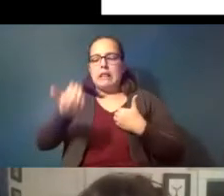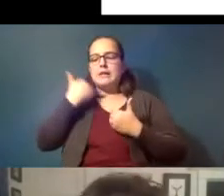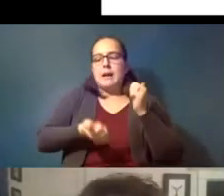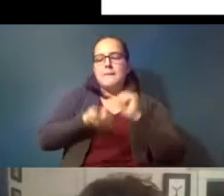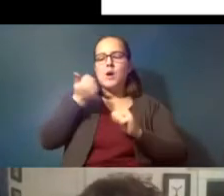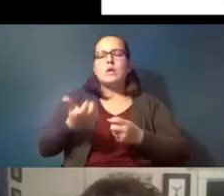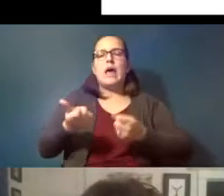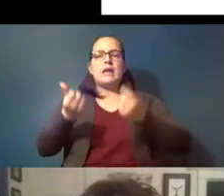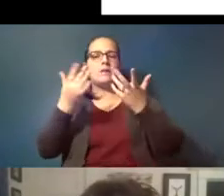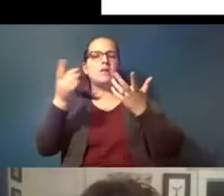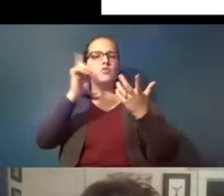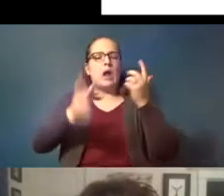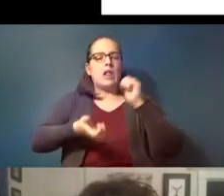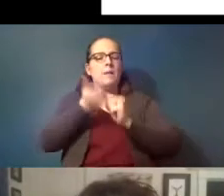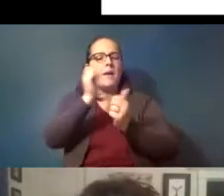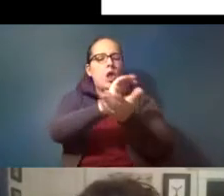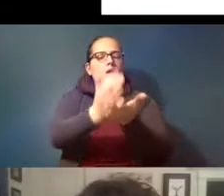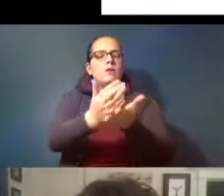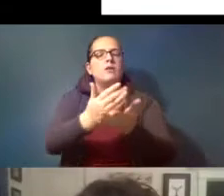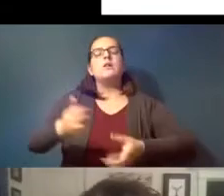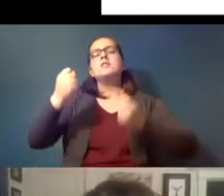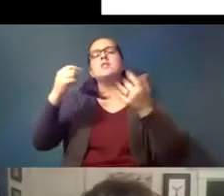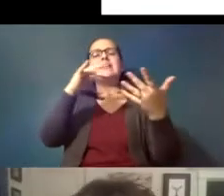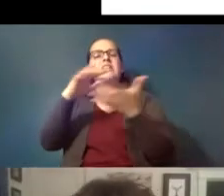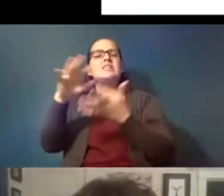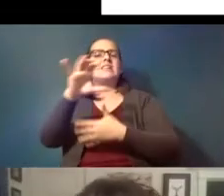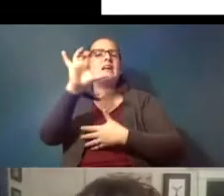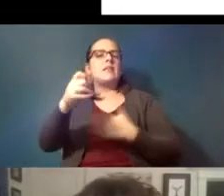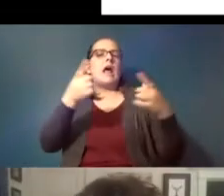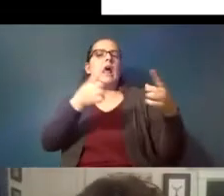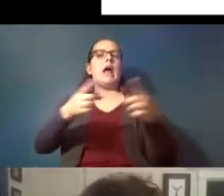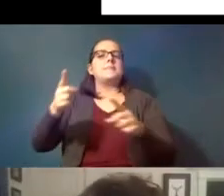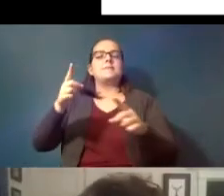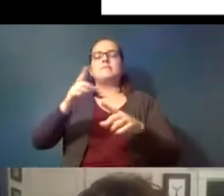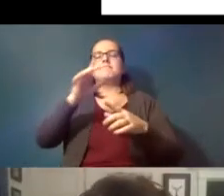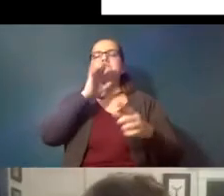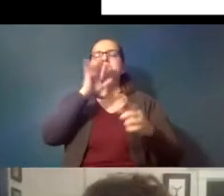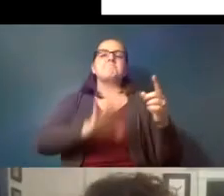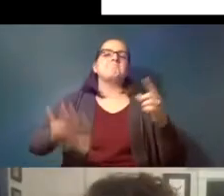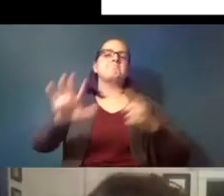just lots of lots of studies like that underway all over the world in different laboratories